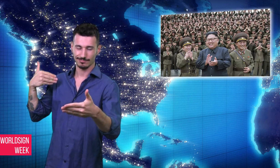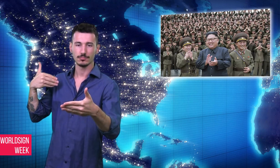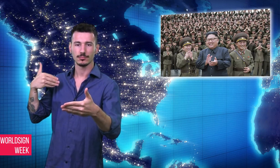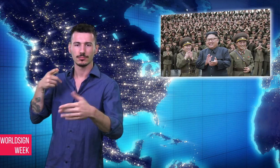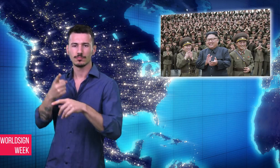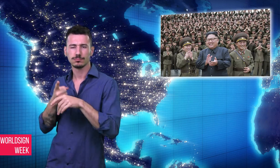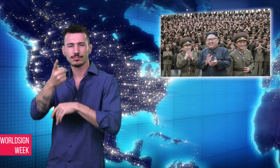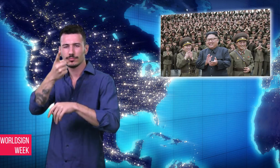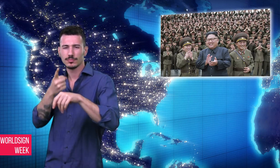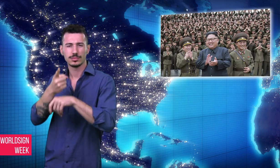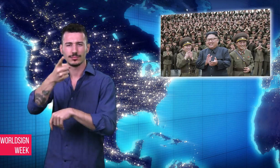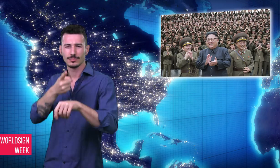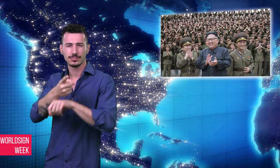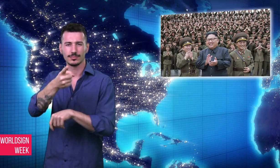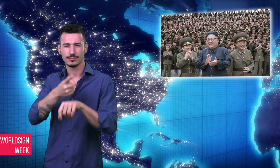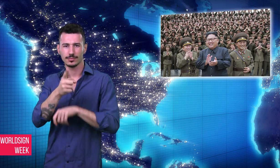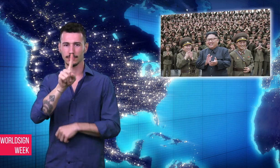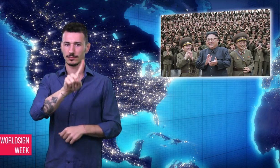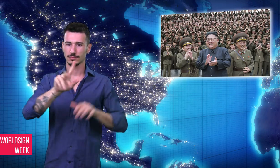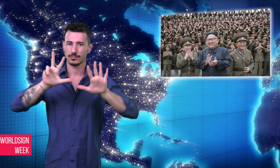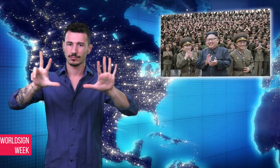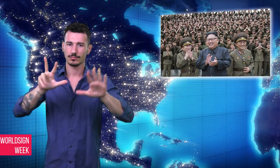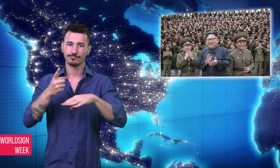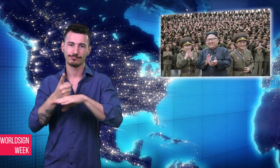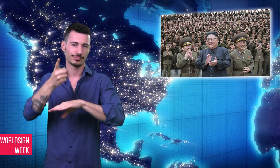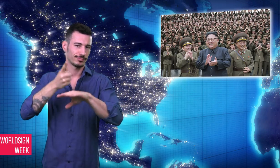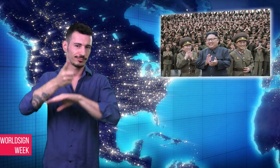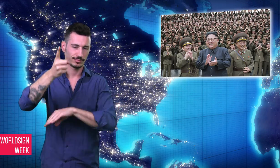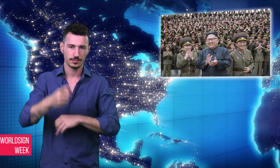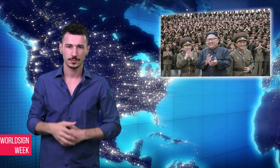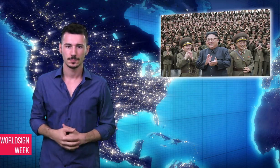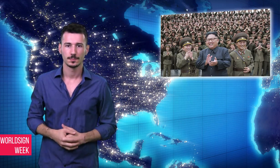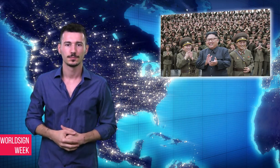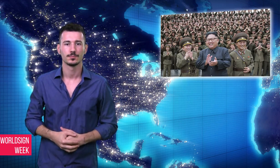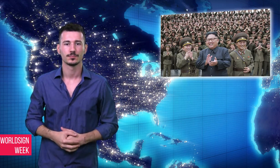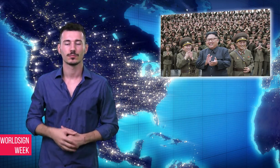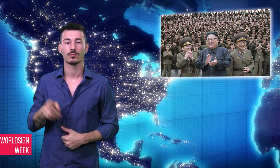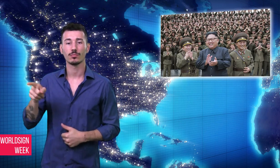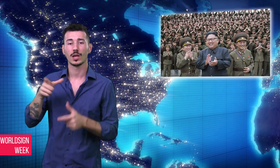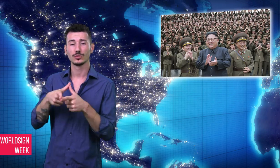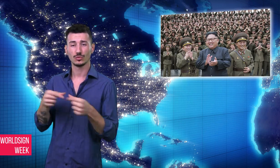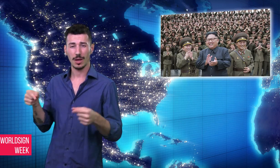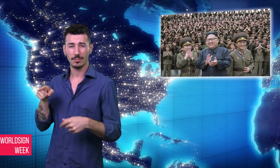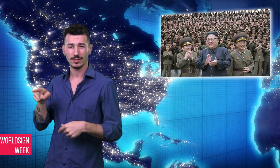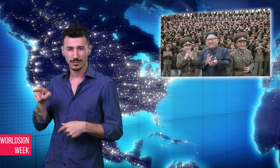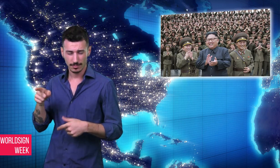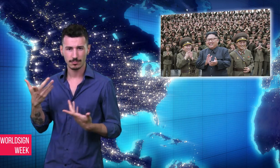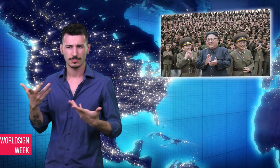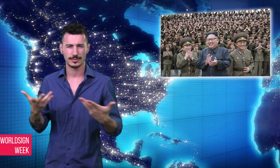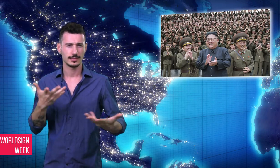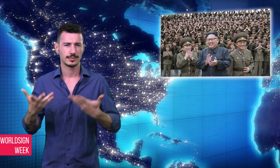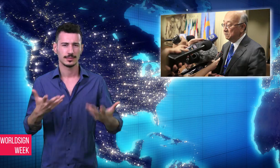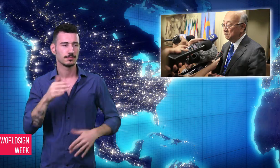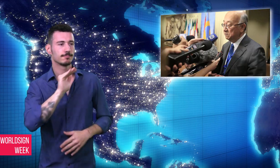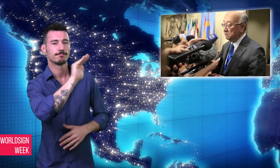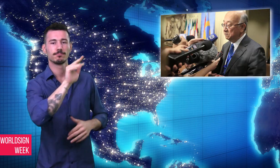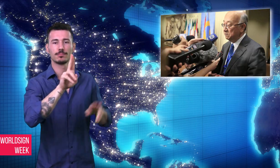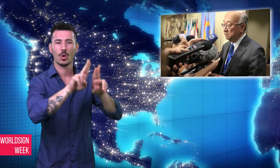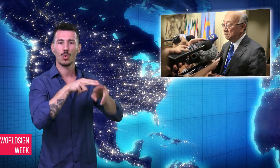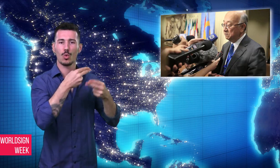This is North Korea’s latest missile test - it has fired 18 missiles so far this year.